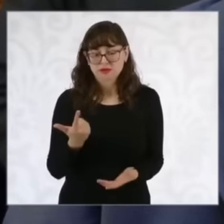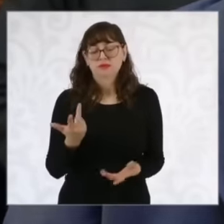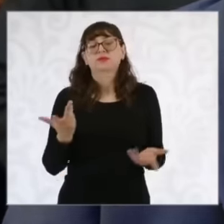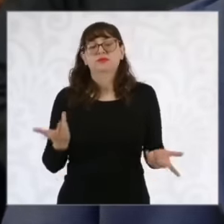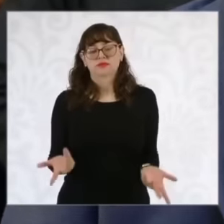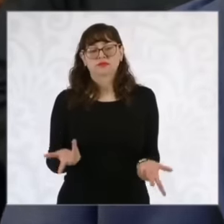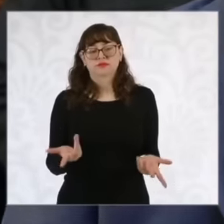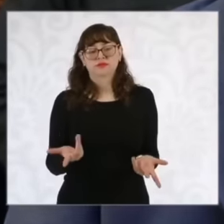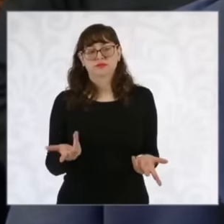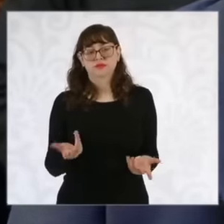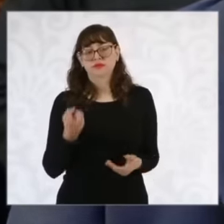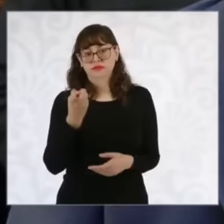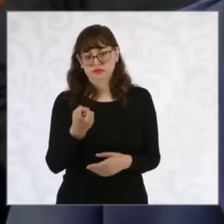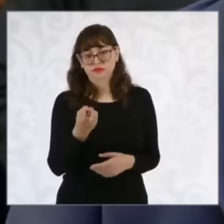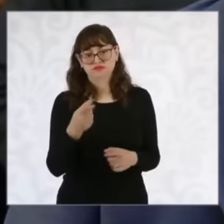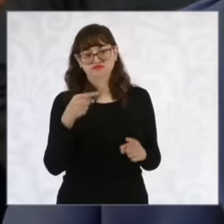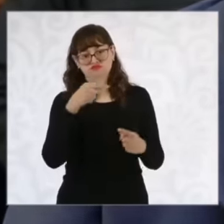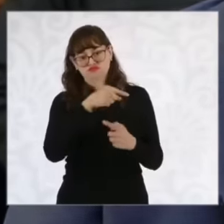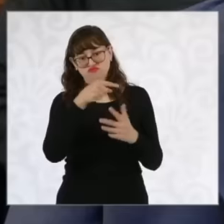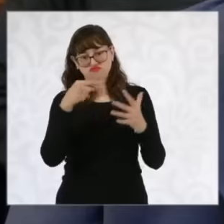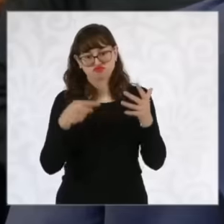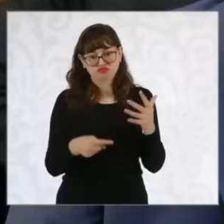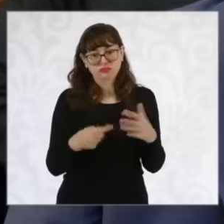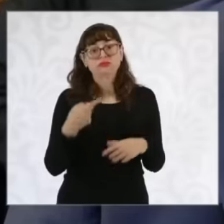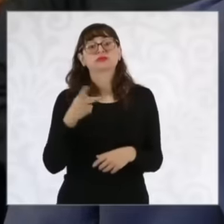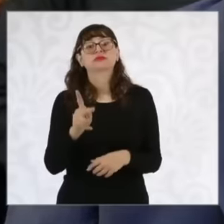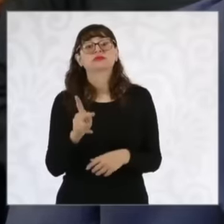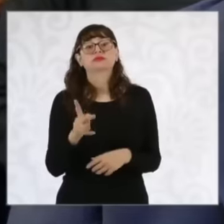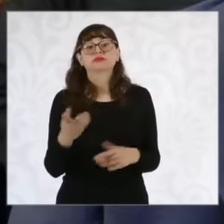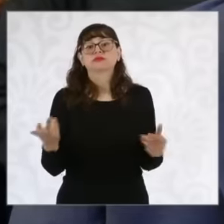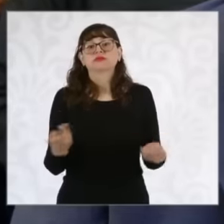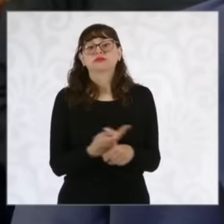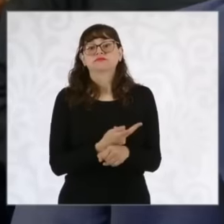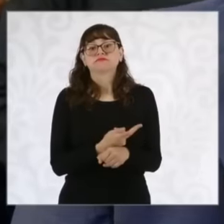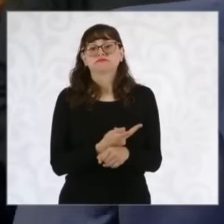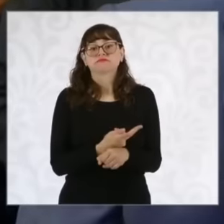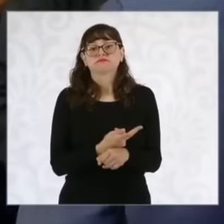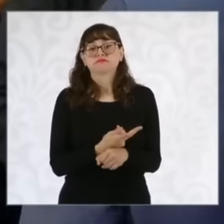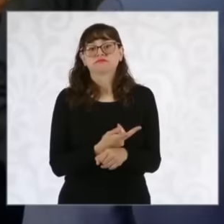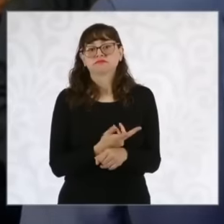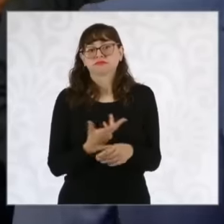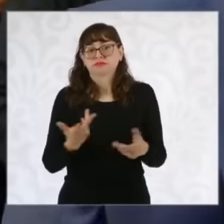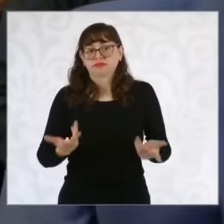central axes to address this But lately, what? Can you tell us about this? How to address it because